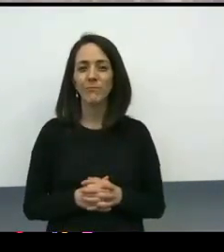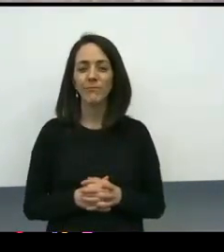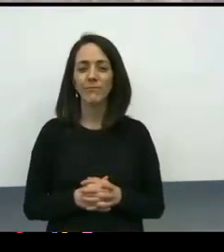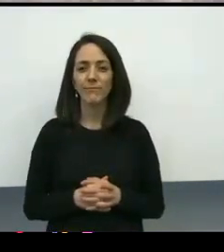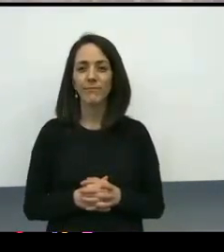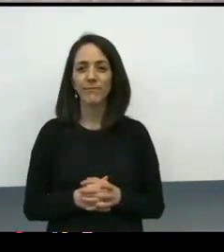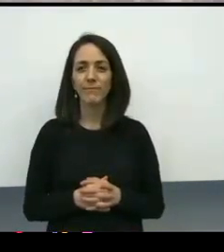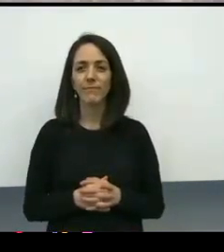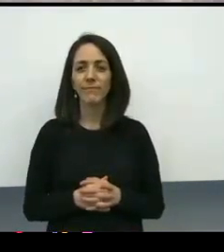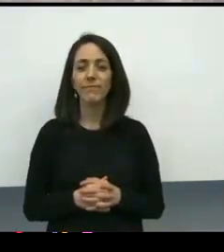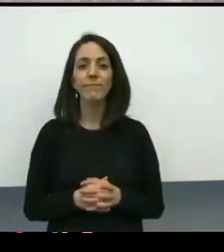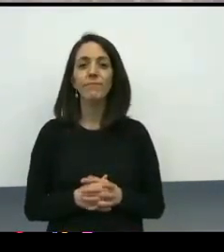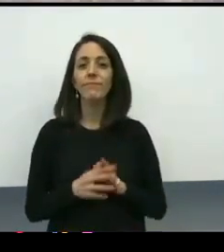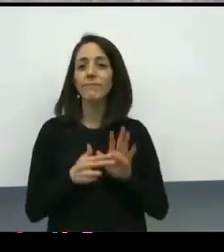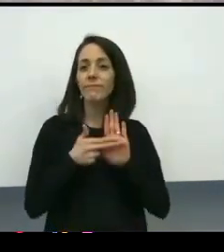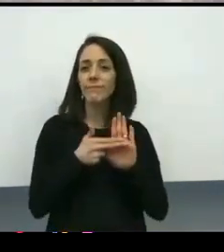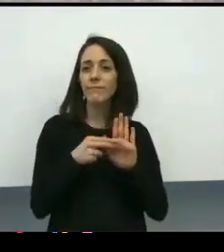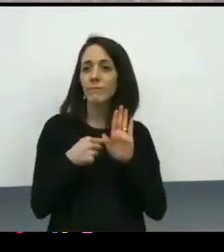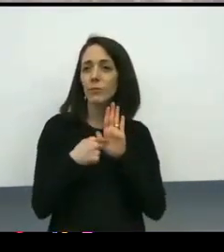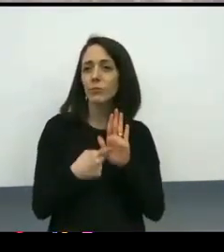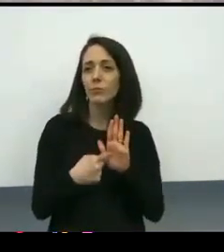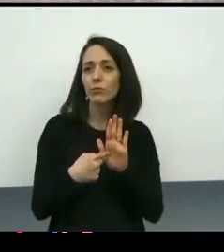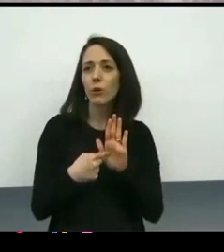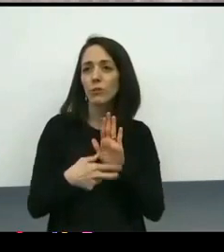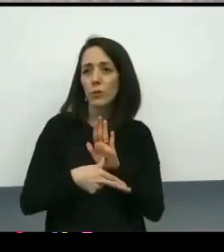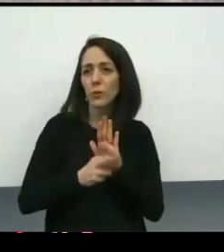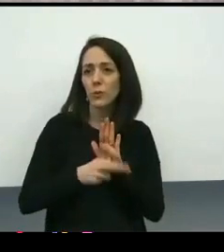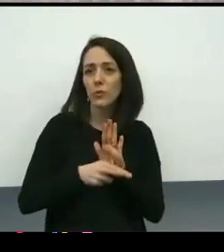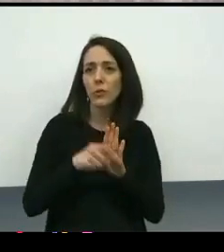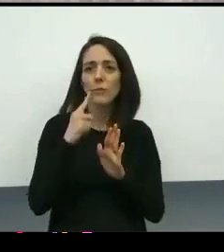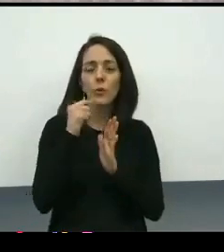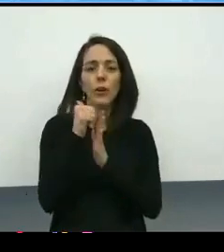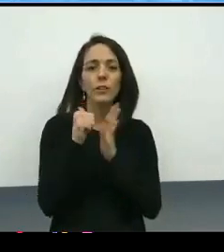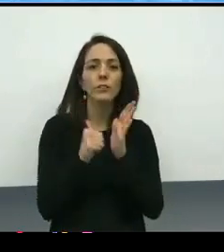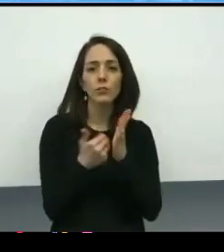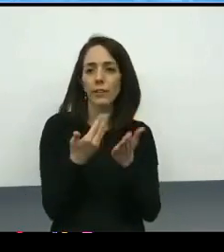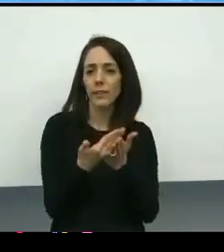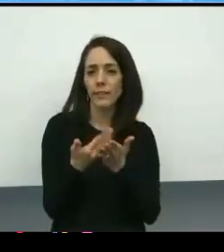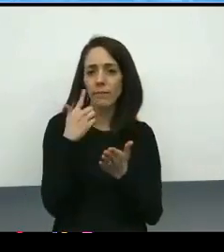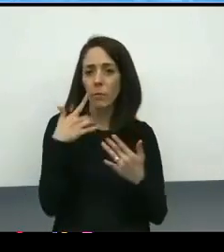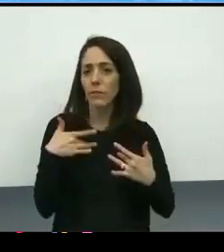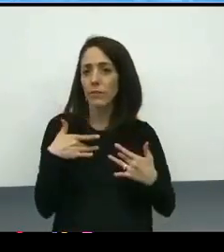This slide provides an overview of our agenda of items for this status update.